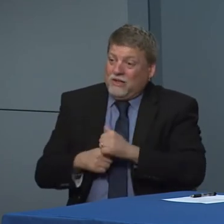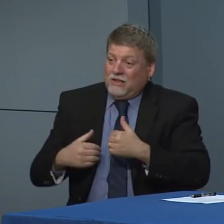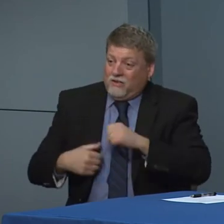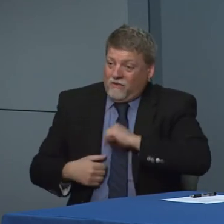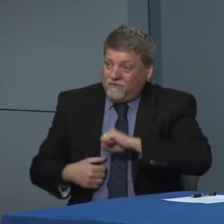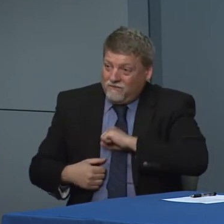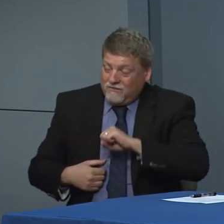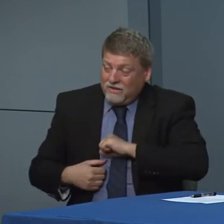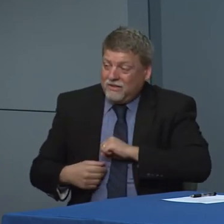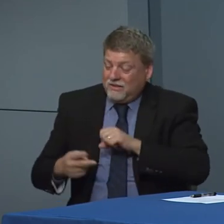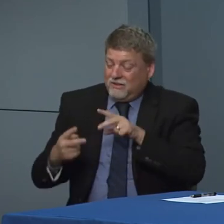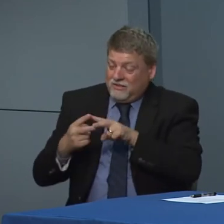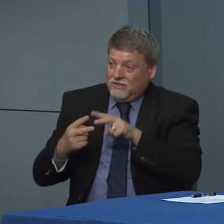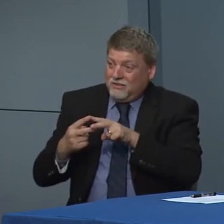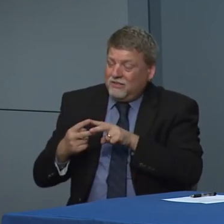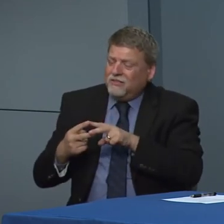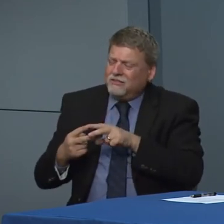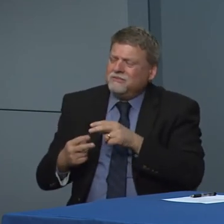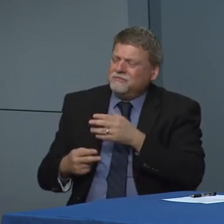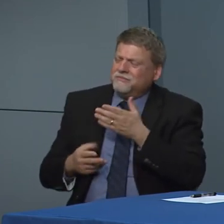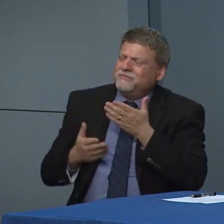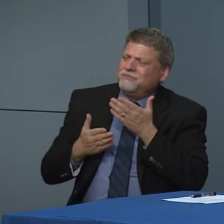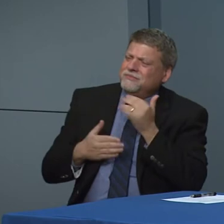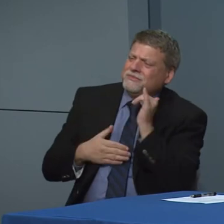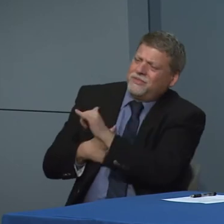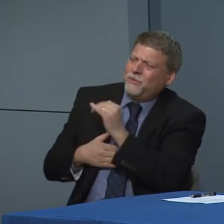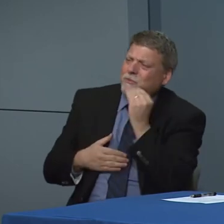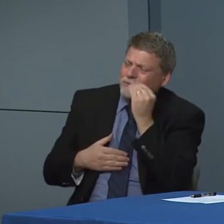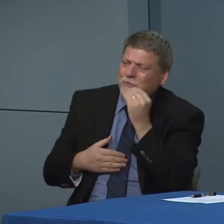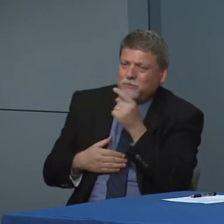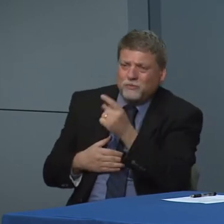To to make sure that you are are staying at home if you're